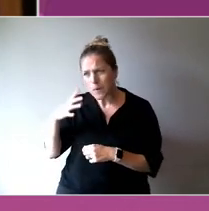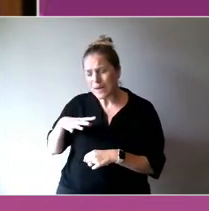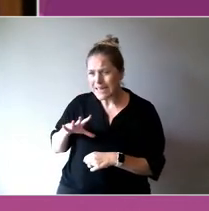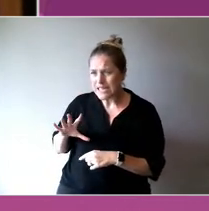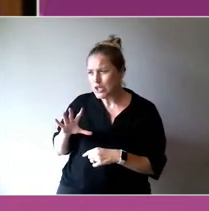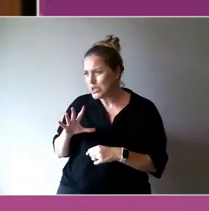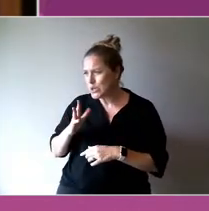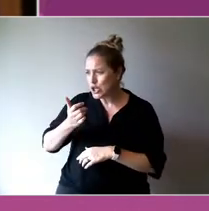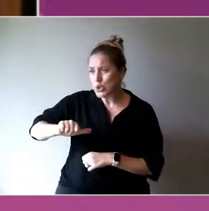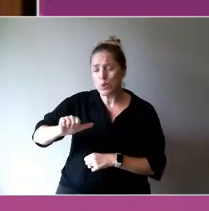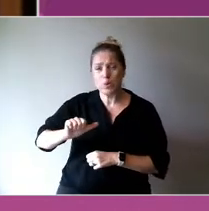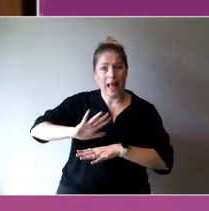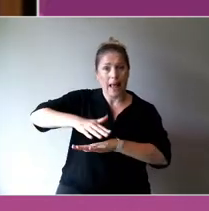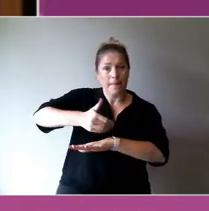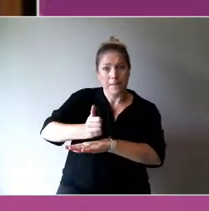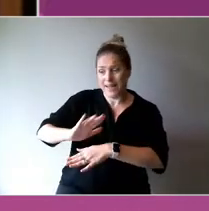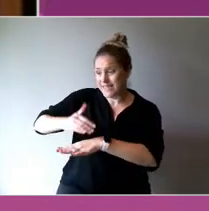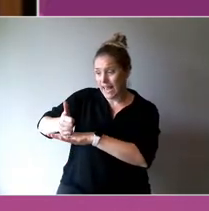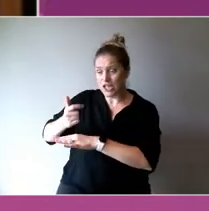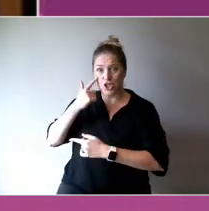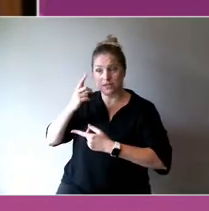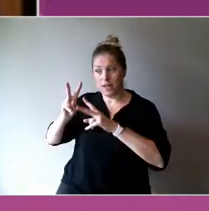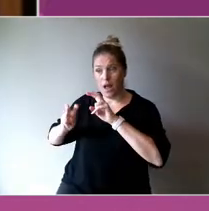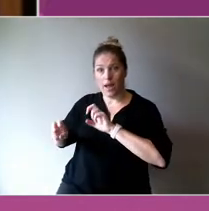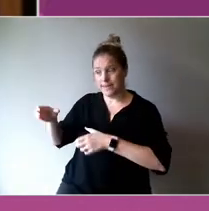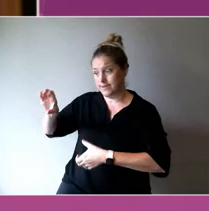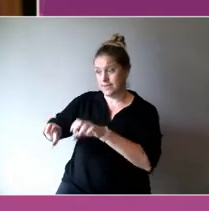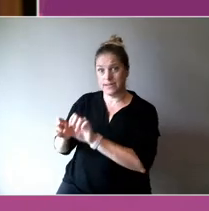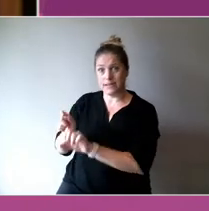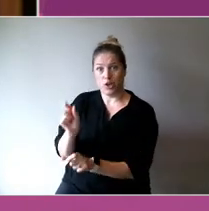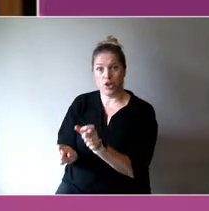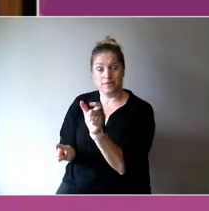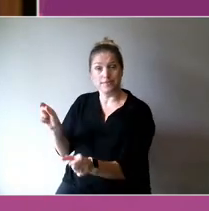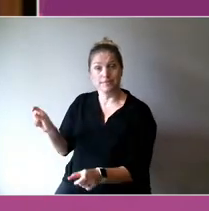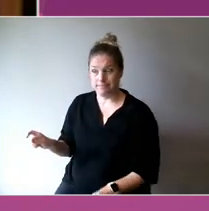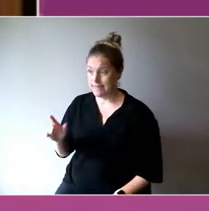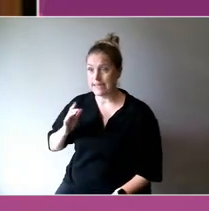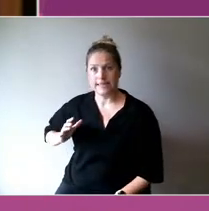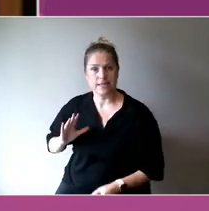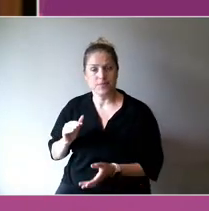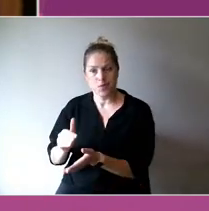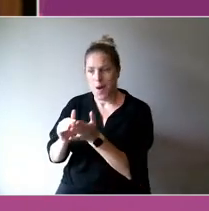a growing and really important field that could do so much to make sure the things we